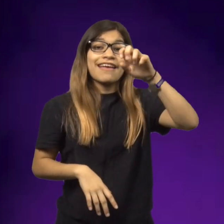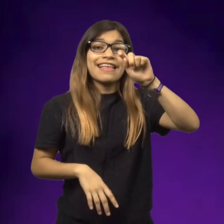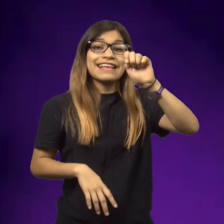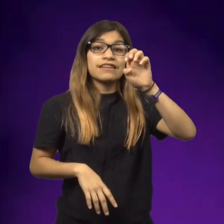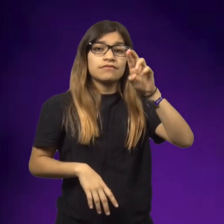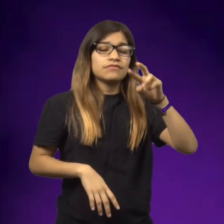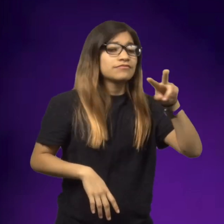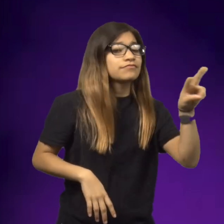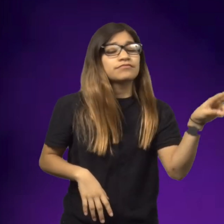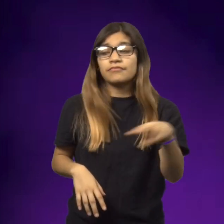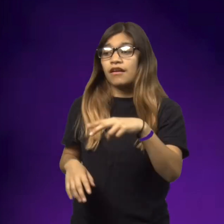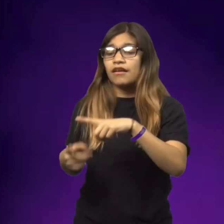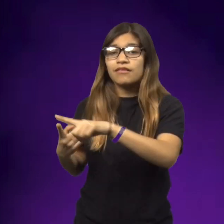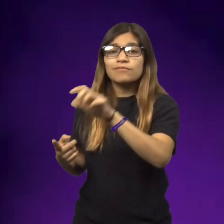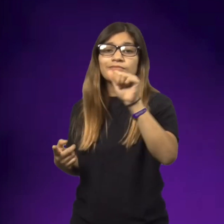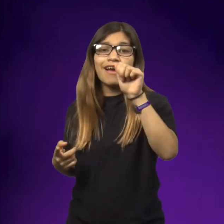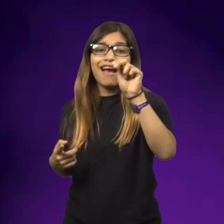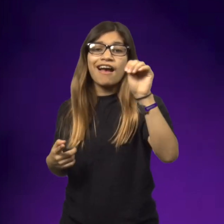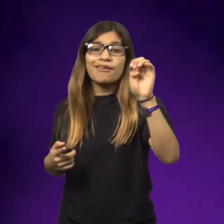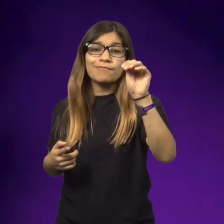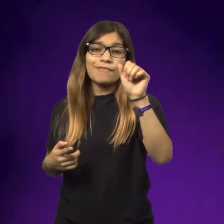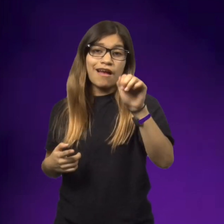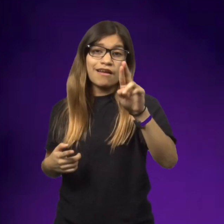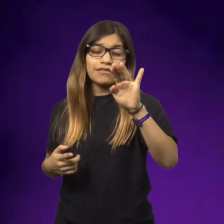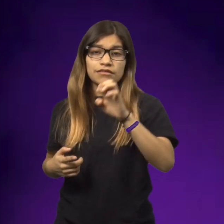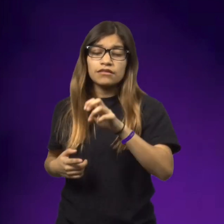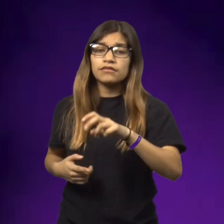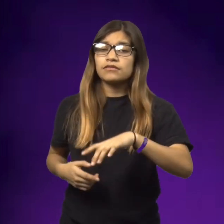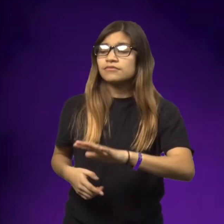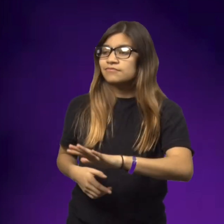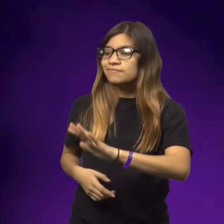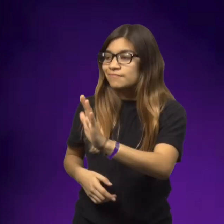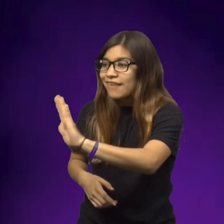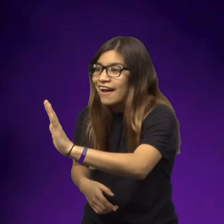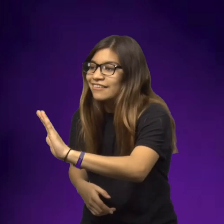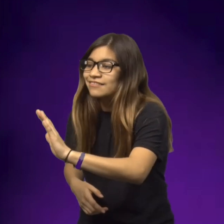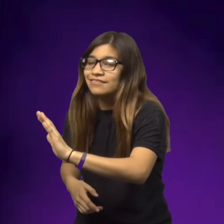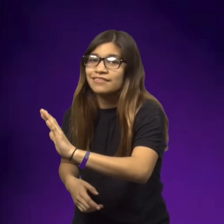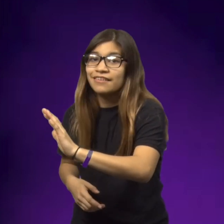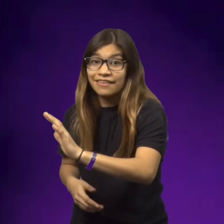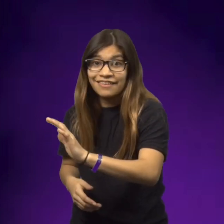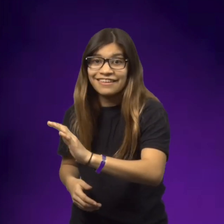As they prepared to leave, Peter turned to Annemarie to say his goodbyes.